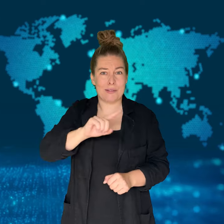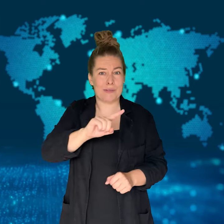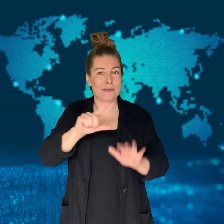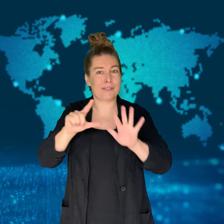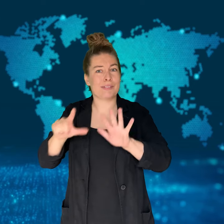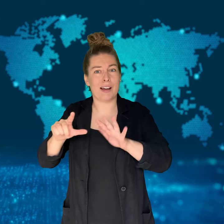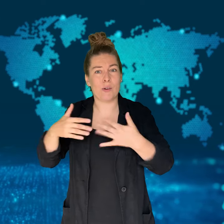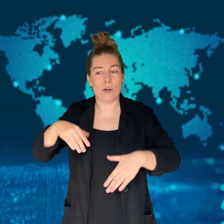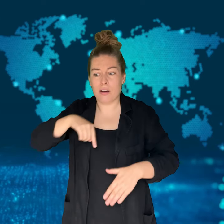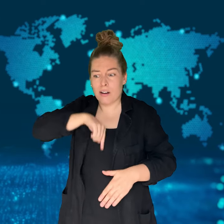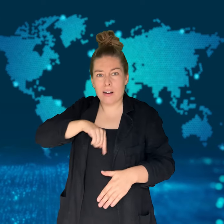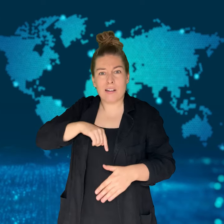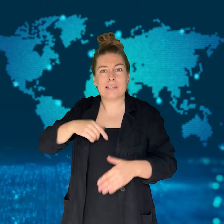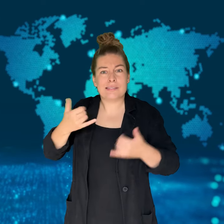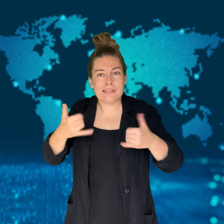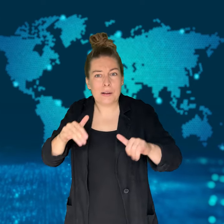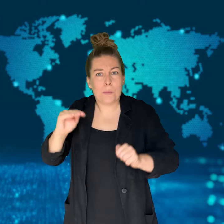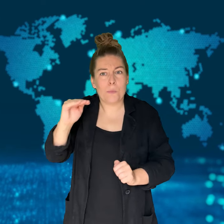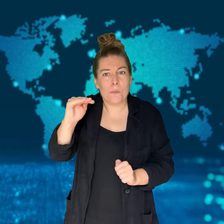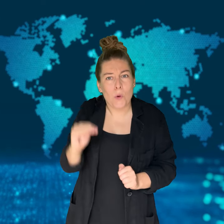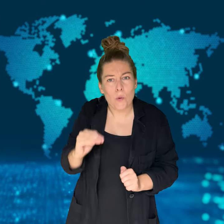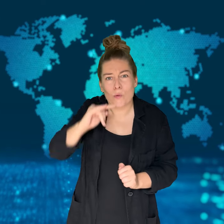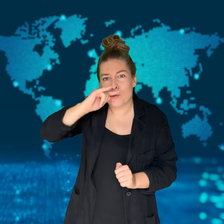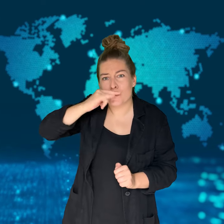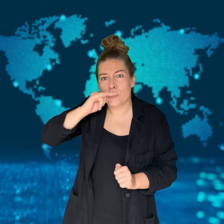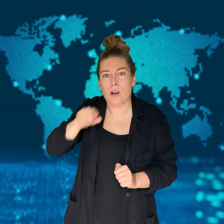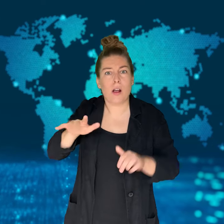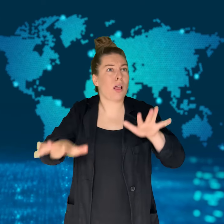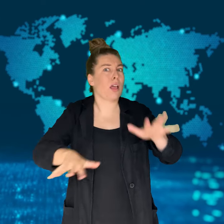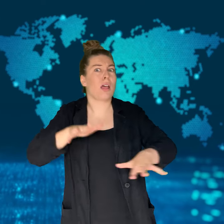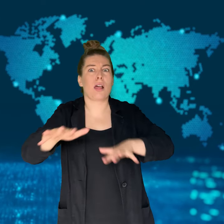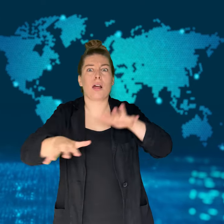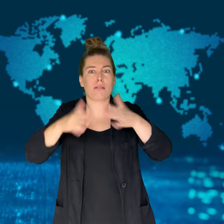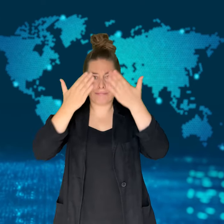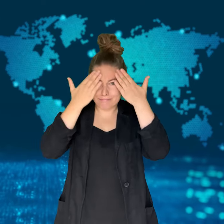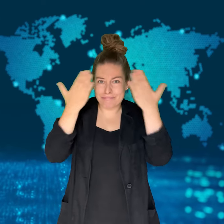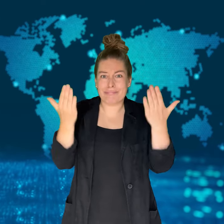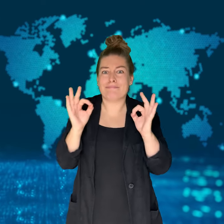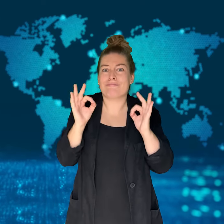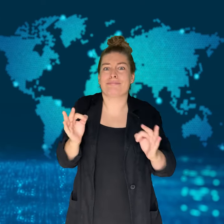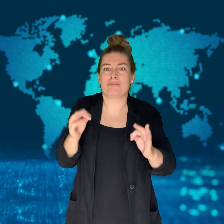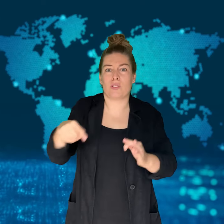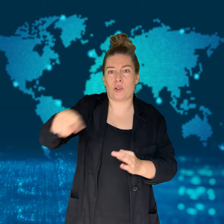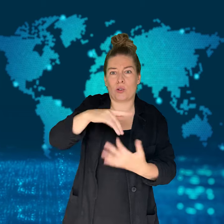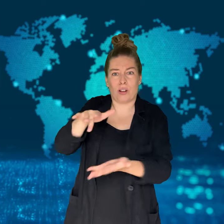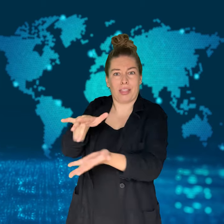commit the act against Volar.